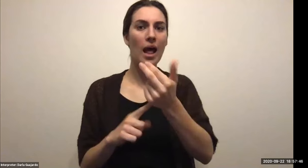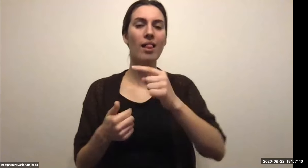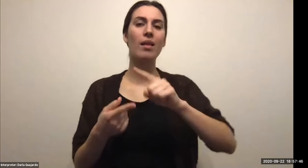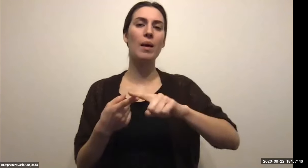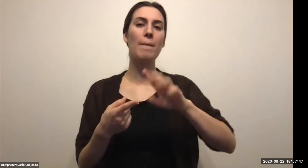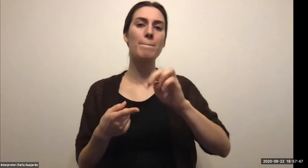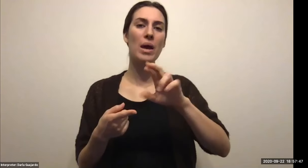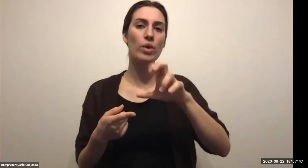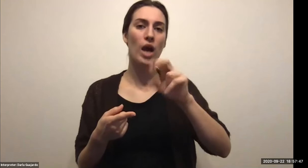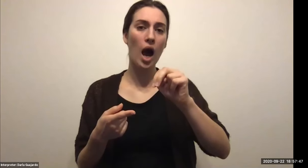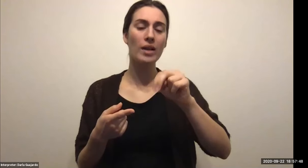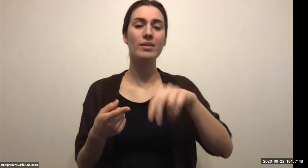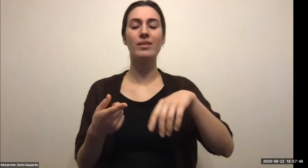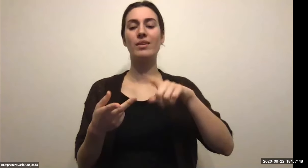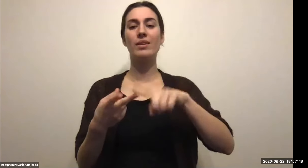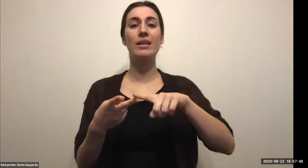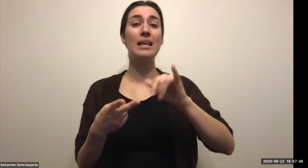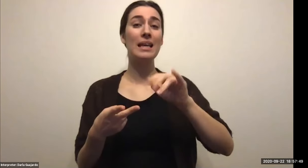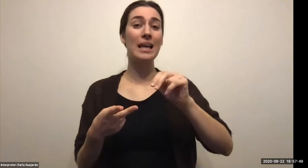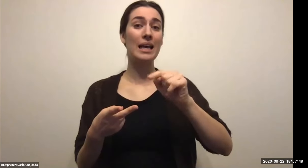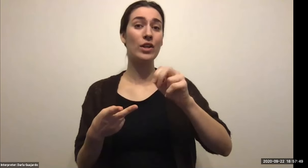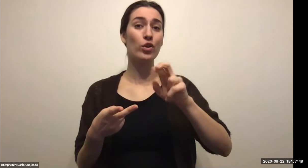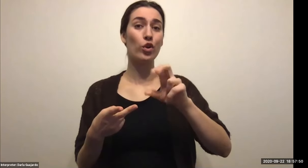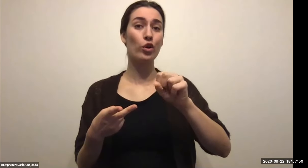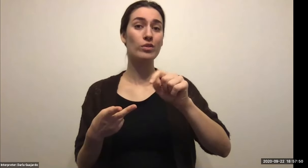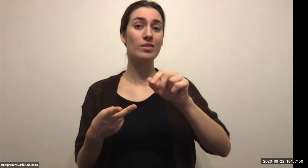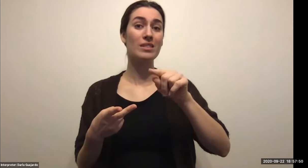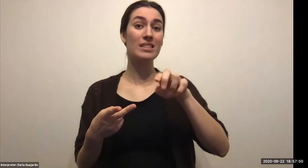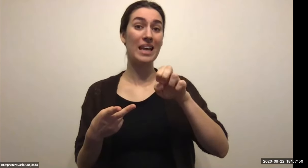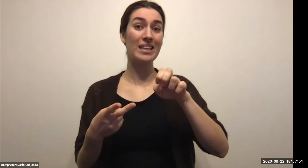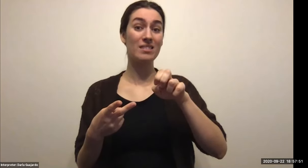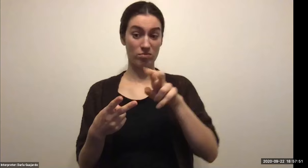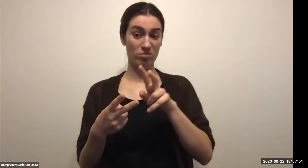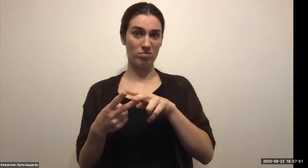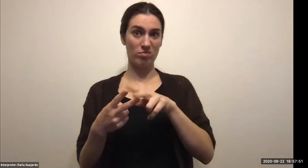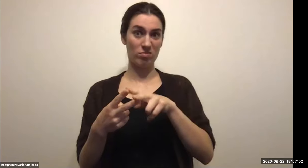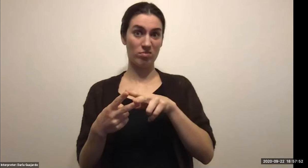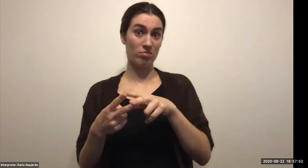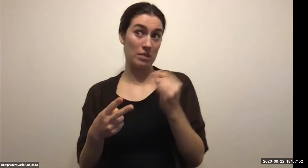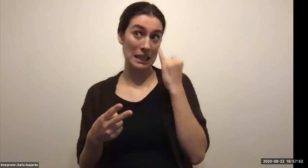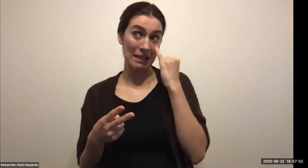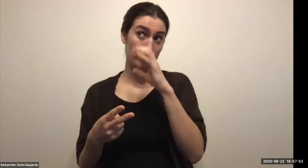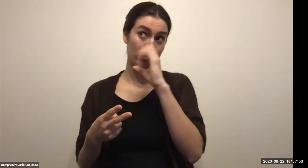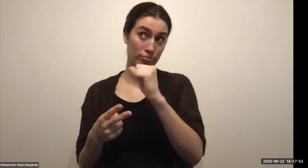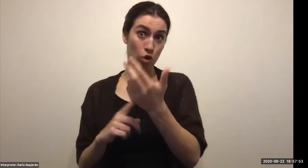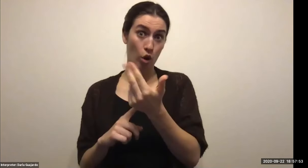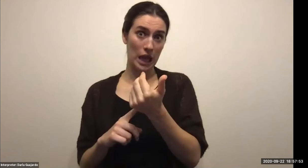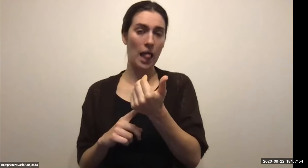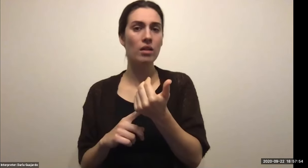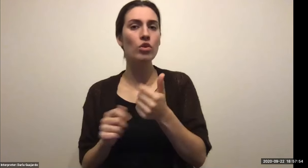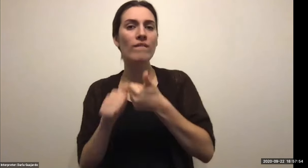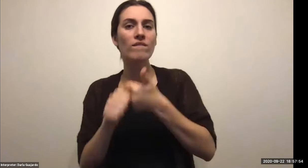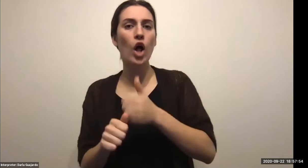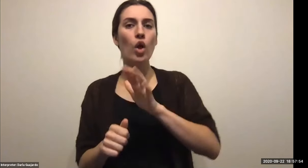Keith Wolling: I would also and then each Thursday, it comes out with the star report from the accuracies from the United States will have Marcus.